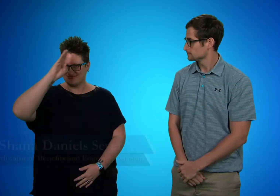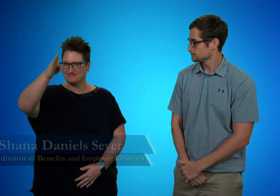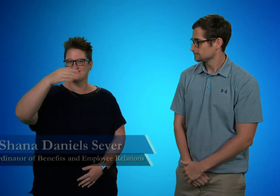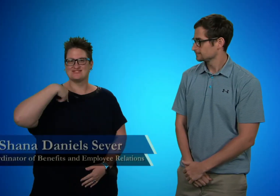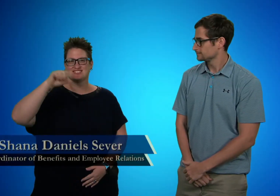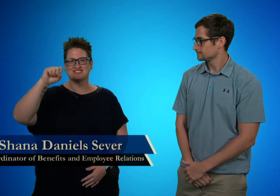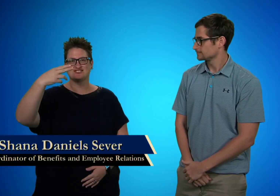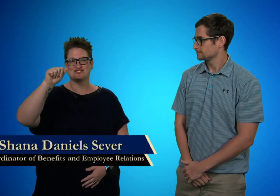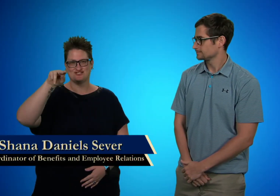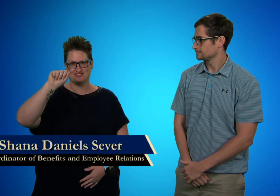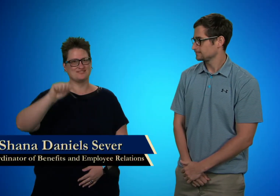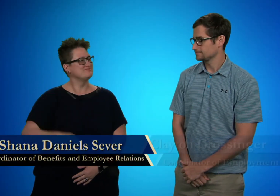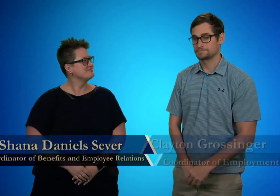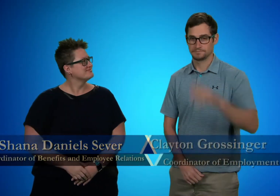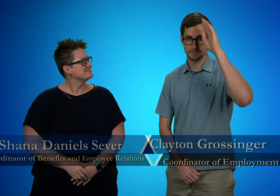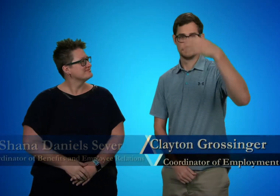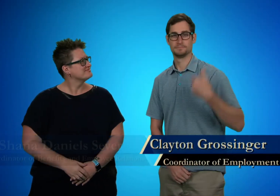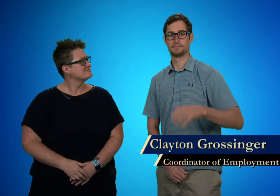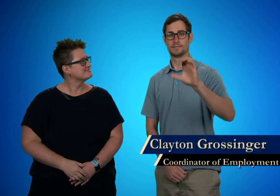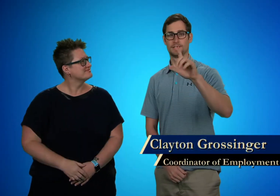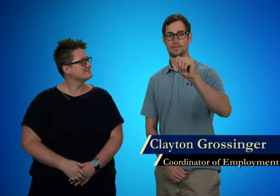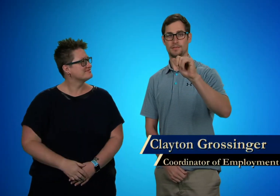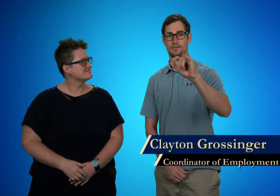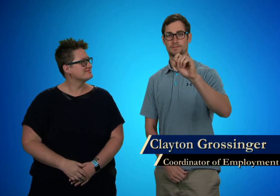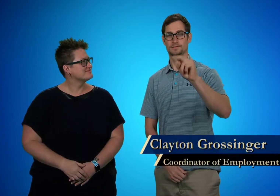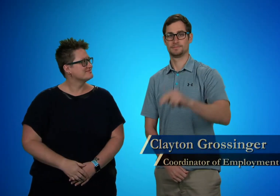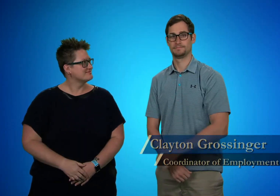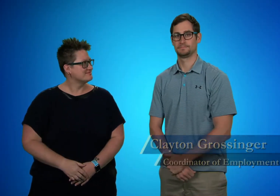Hi, I'm Shana. Hi, I'm Clayton.